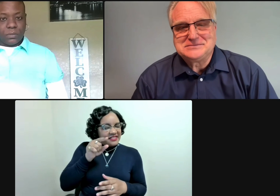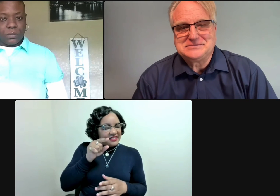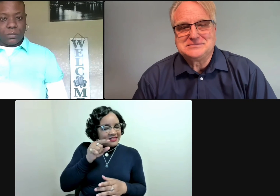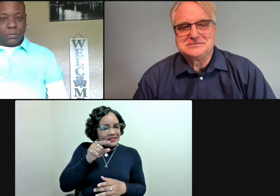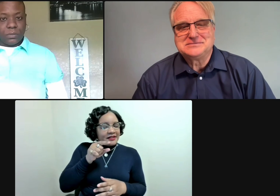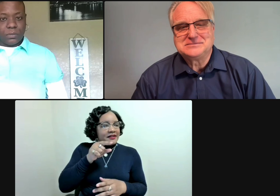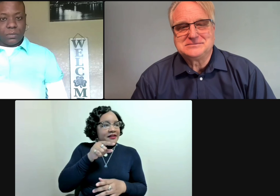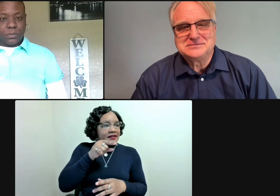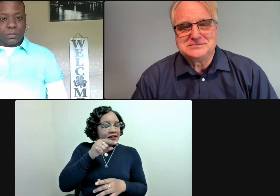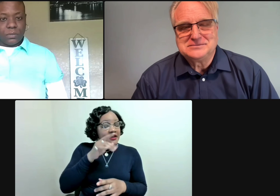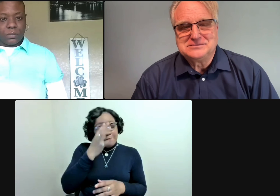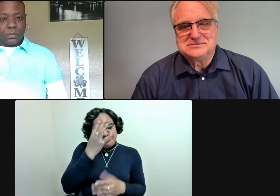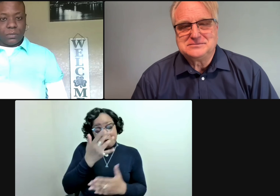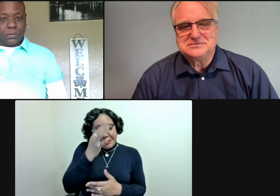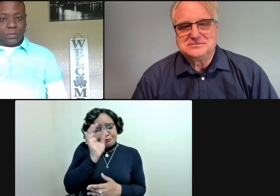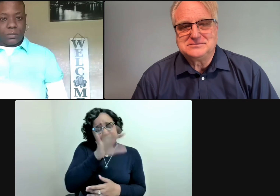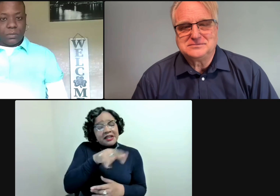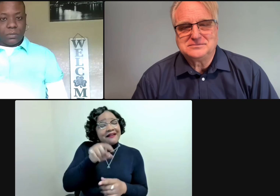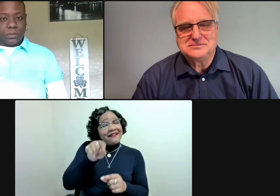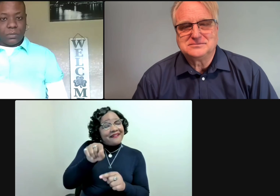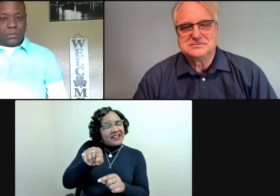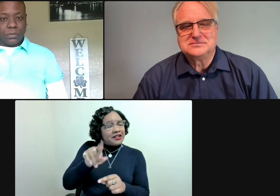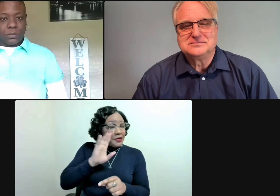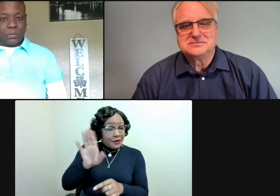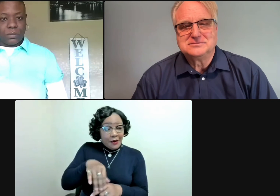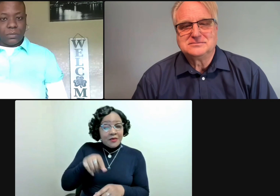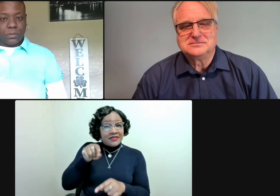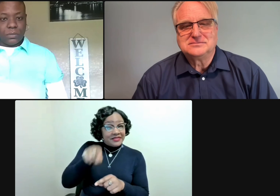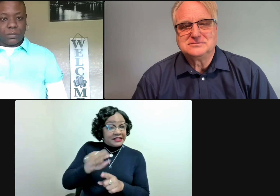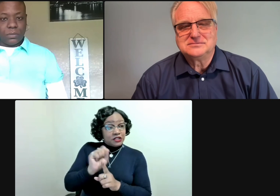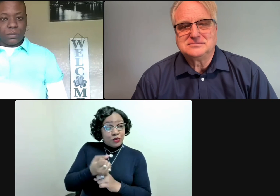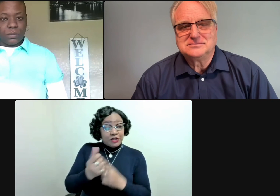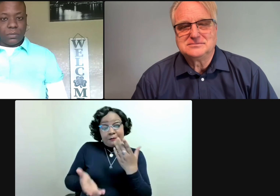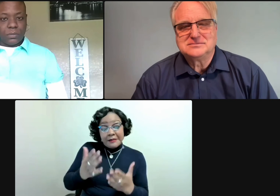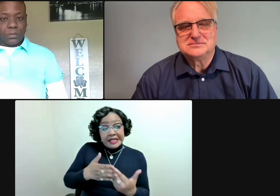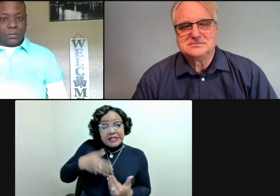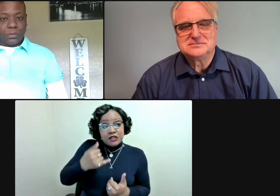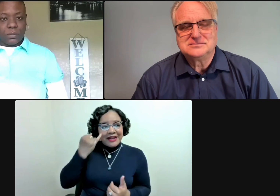So during that predialogue, I will make some suggestions.